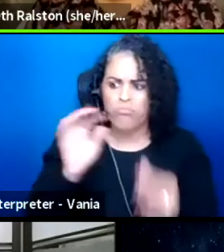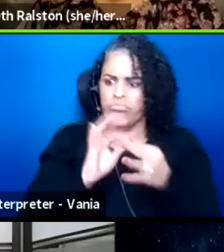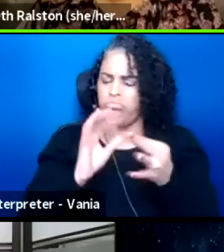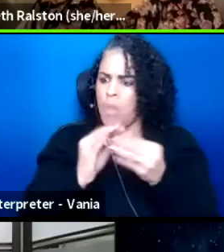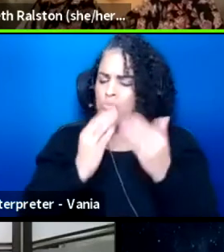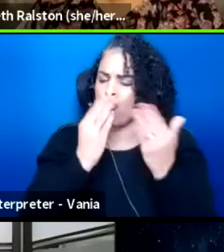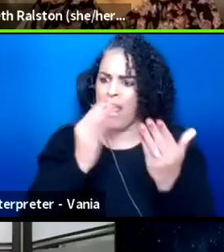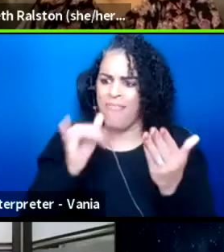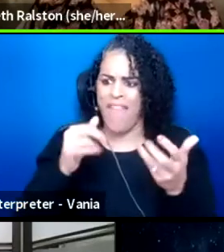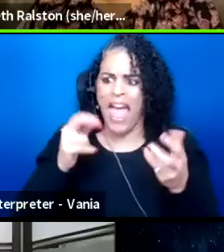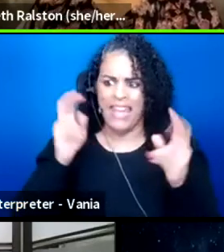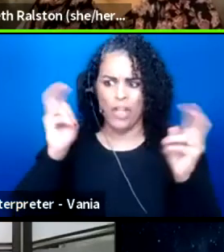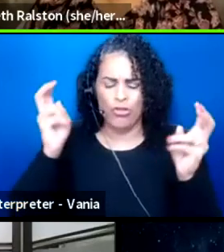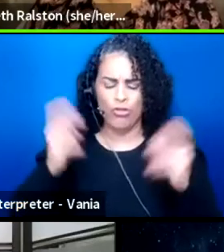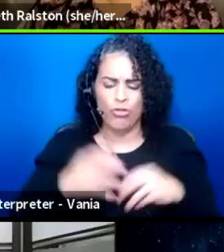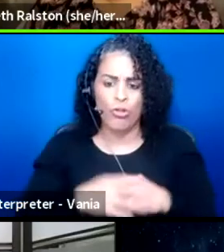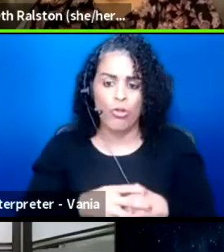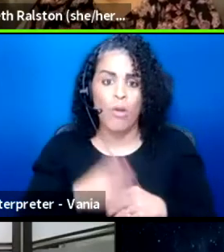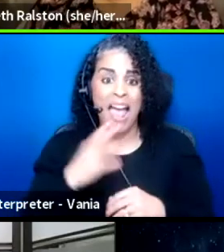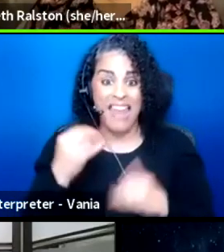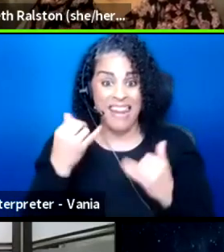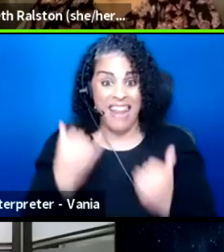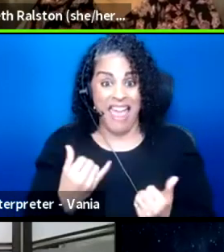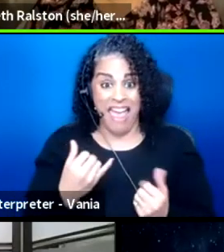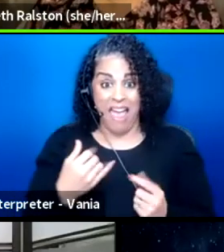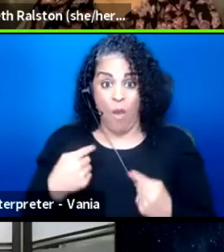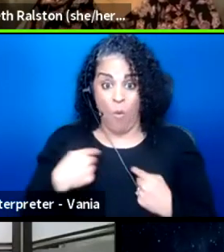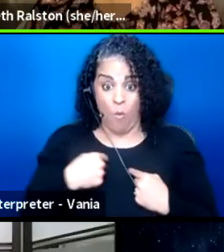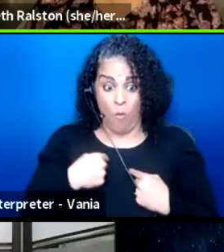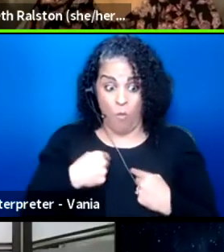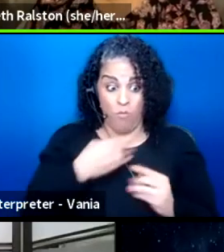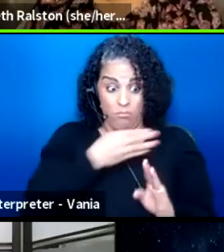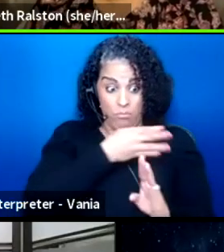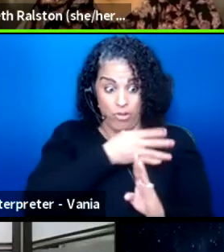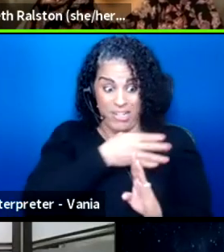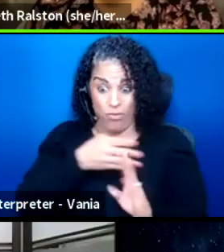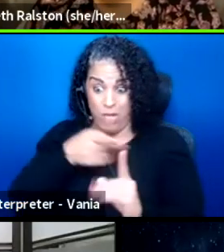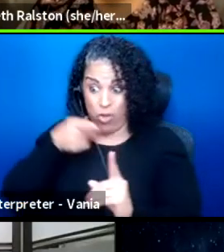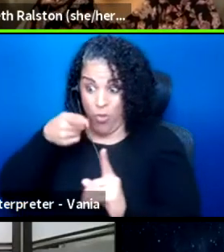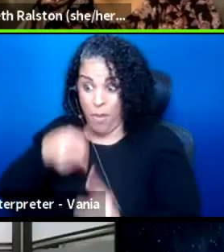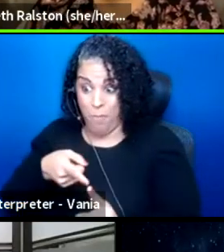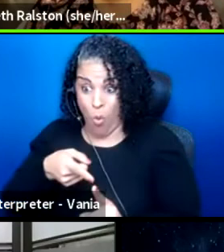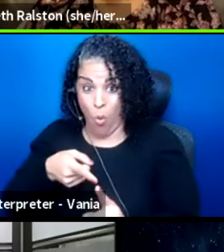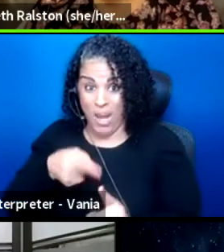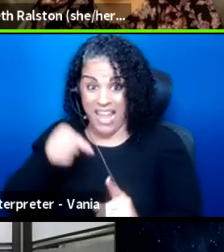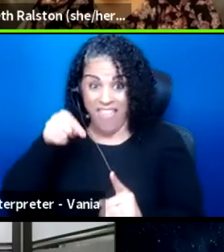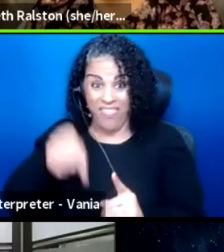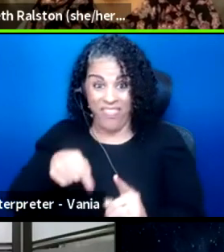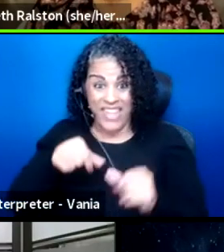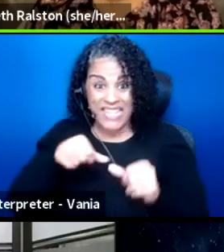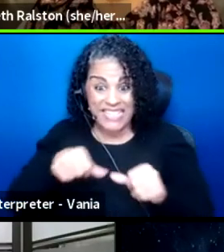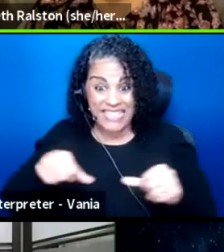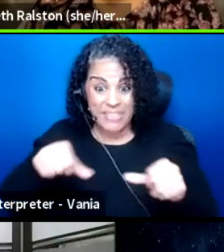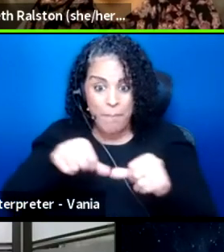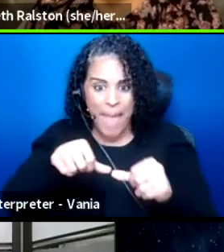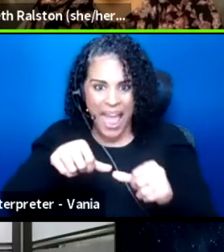and that brings me to the point that the spaces in which art occurs had to change,